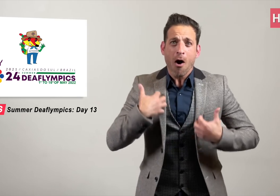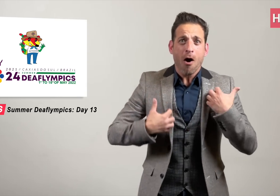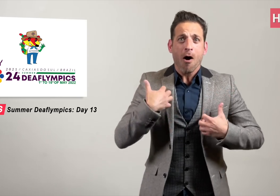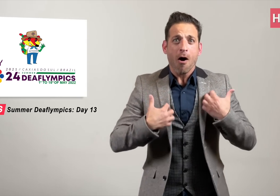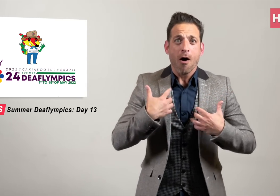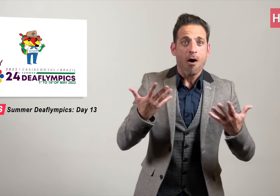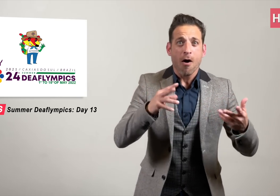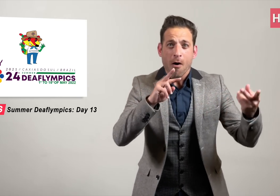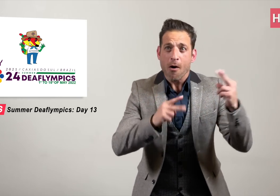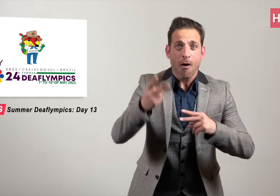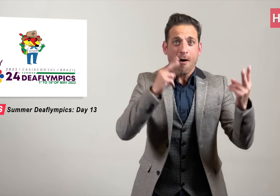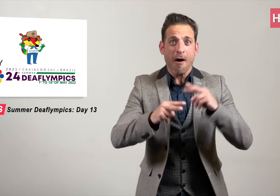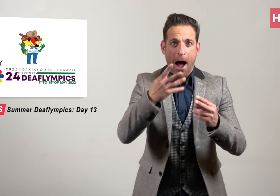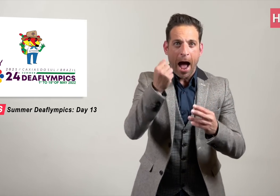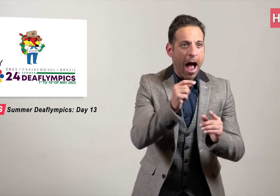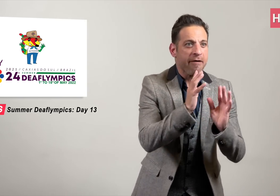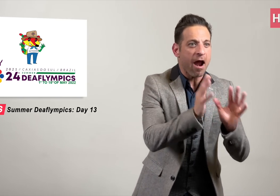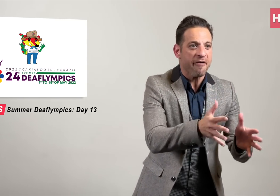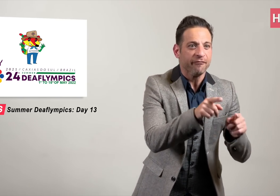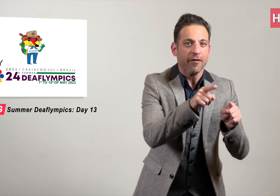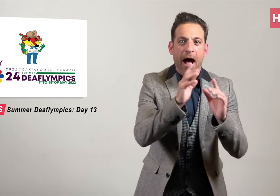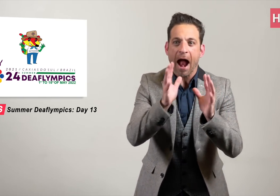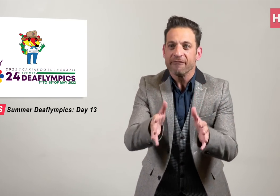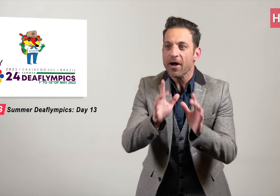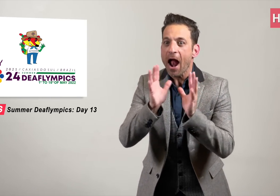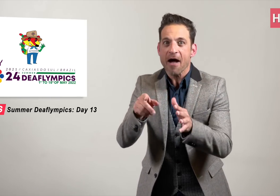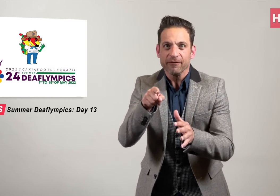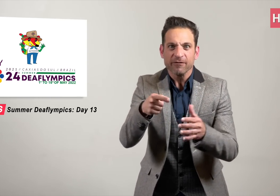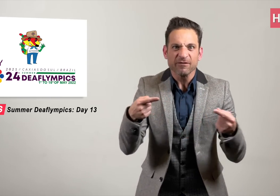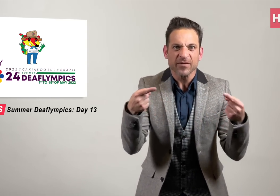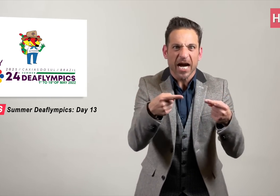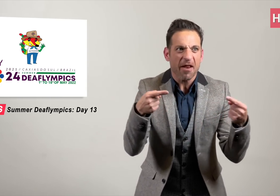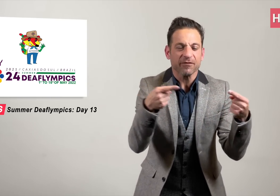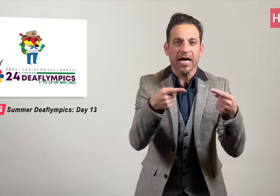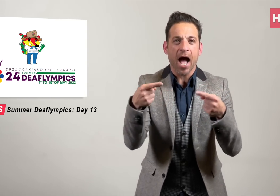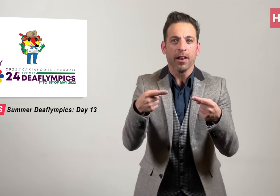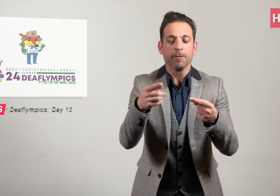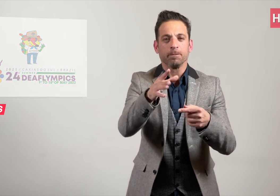we still have more exciting news about the remaining events.